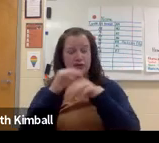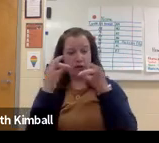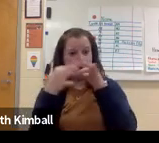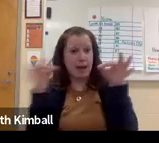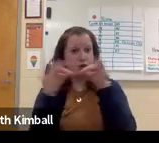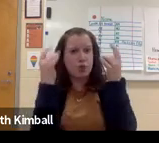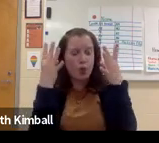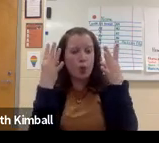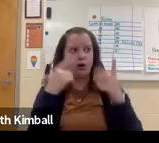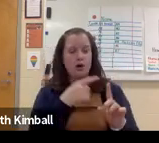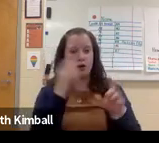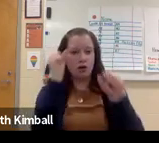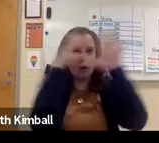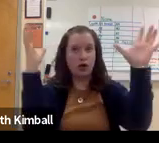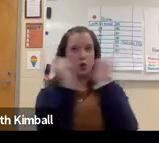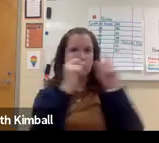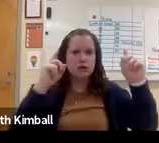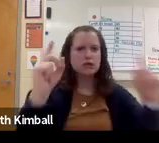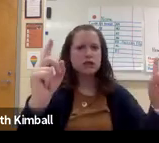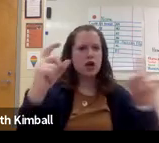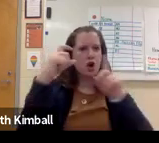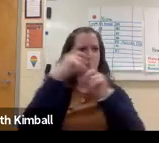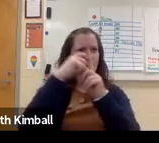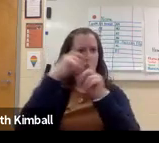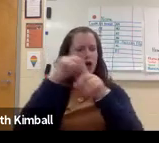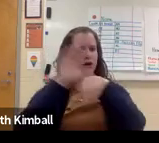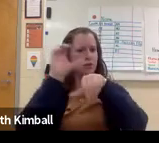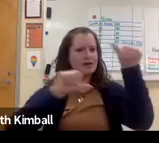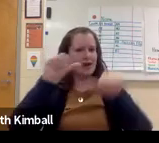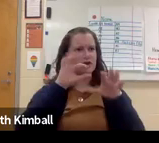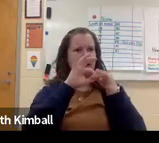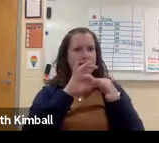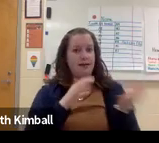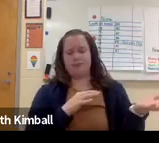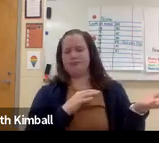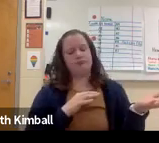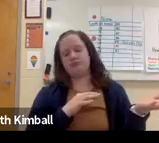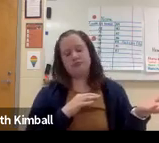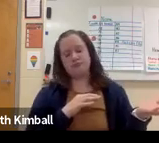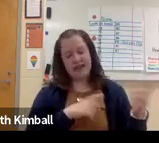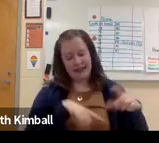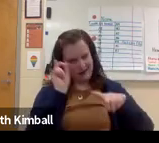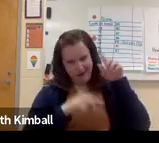And someone who is speaking in English, and then the captions do not match up, especially when you're